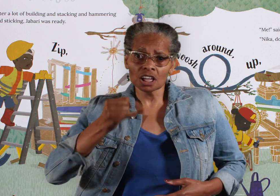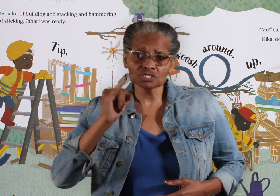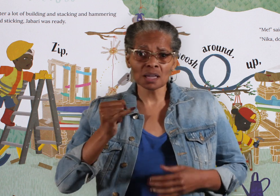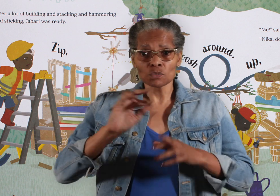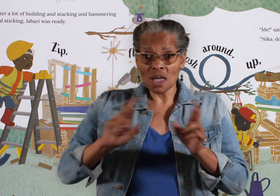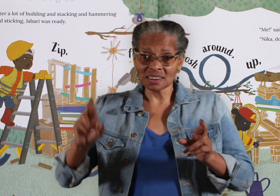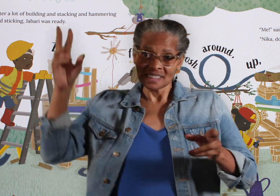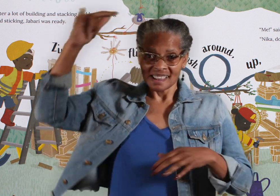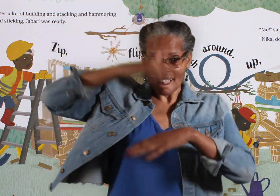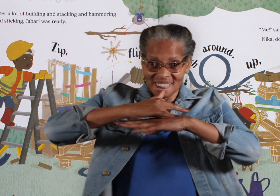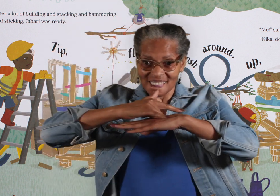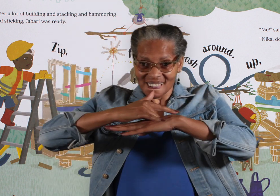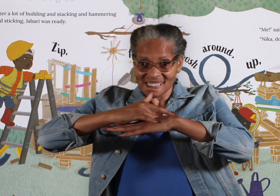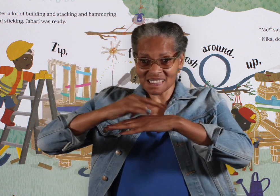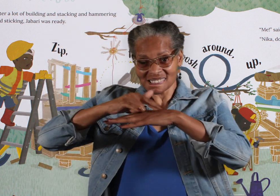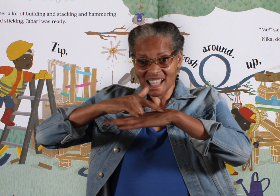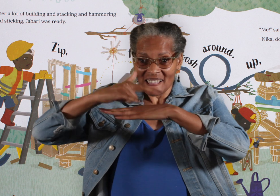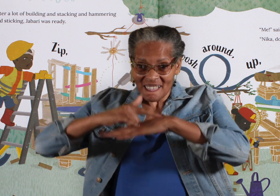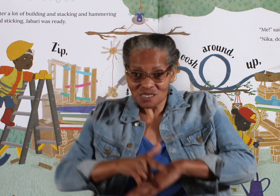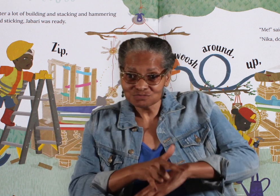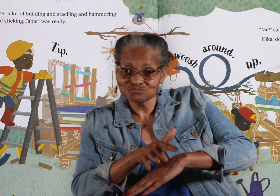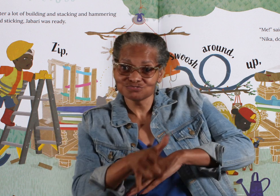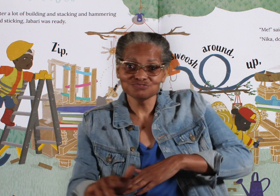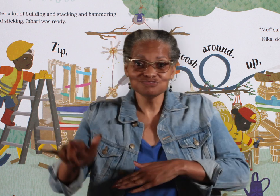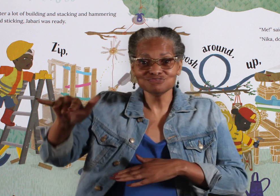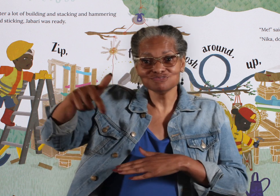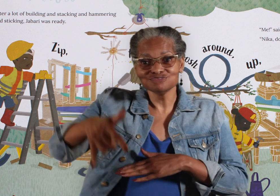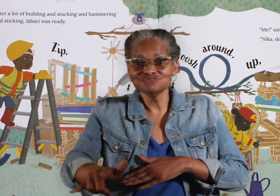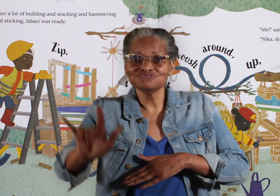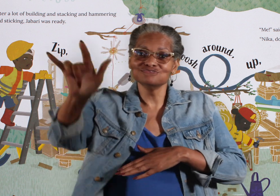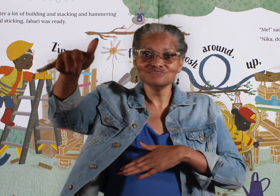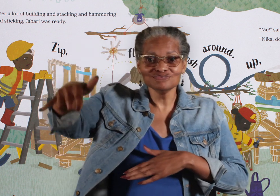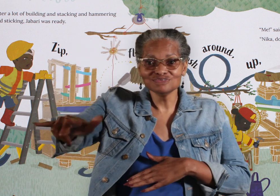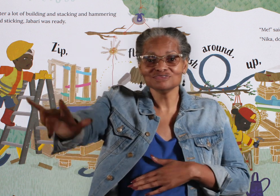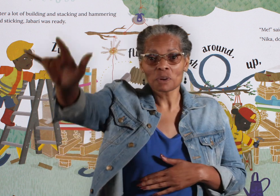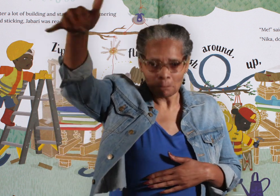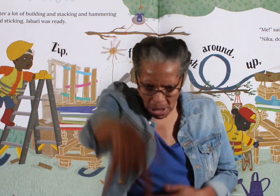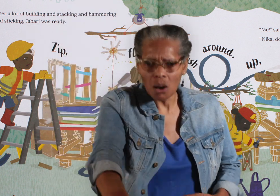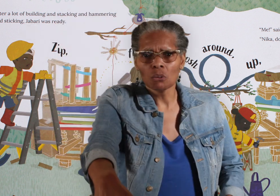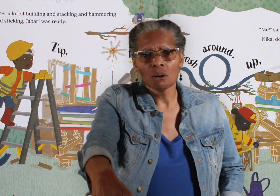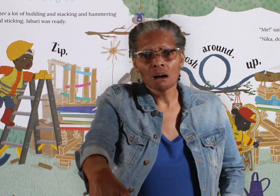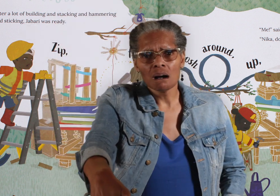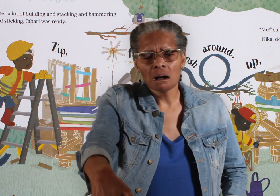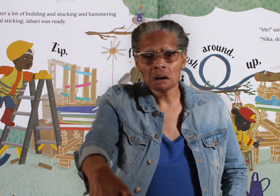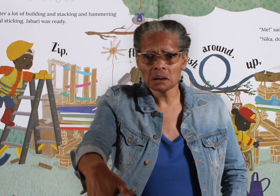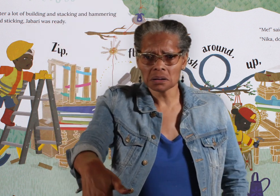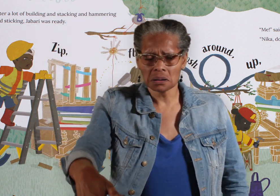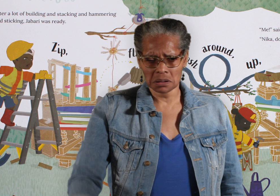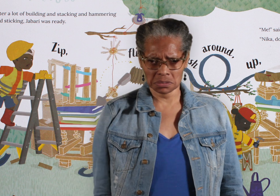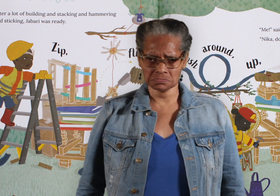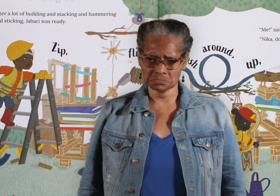Zip, flip, swhoosh, around up... SMASH!